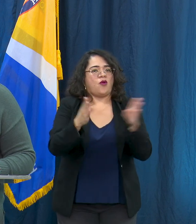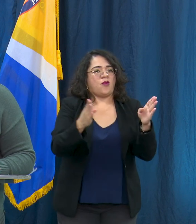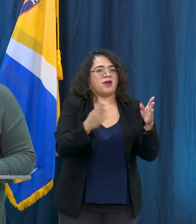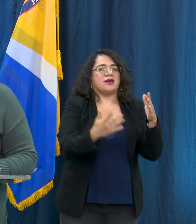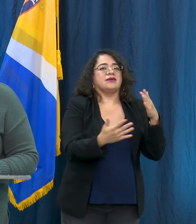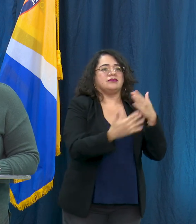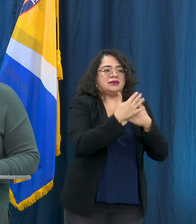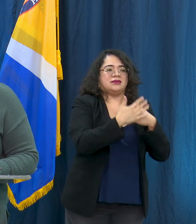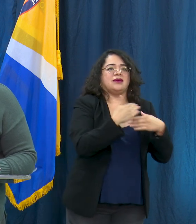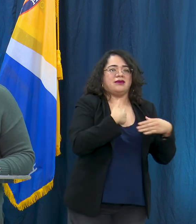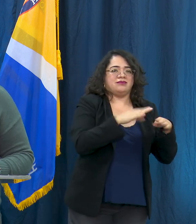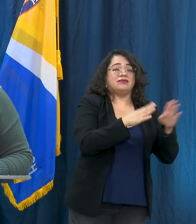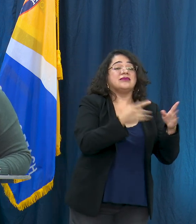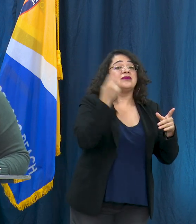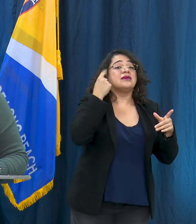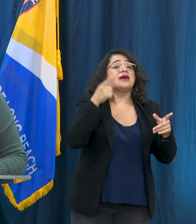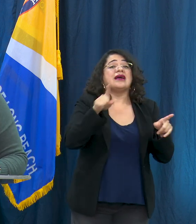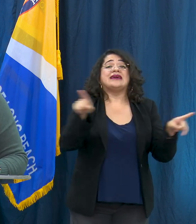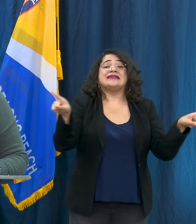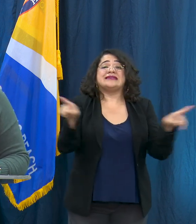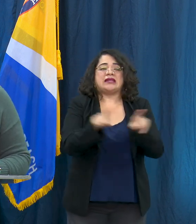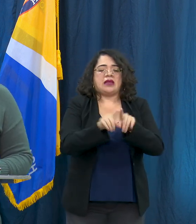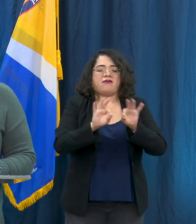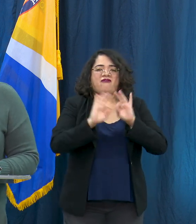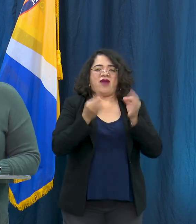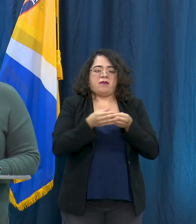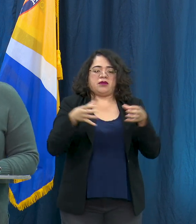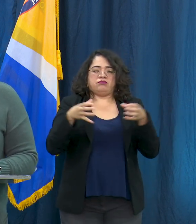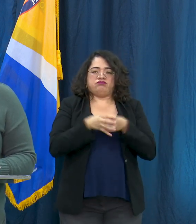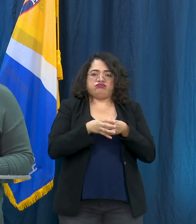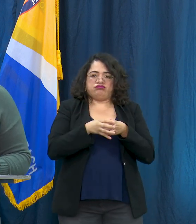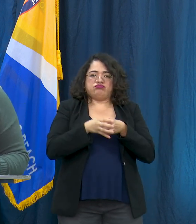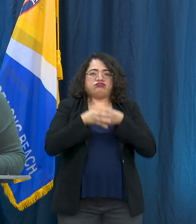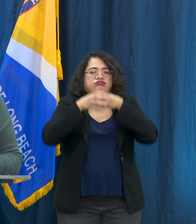miembros de los mismos cigar so significa que grupos de familia no